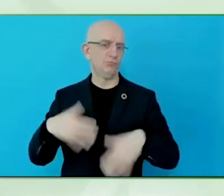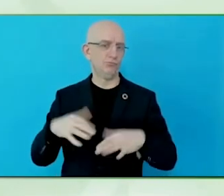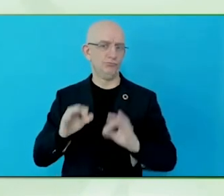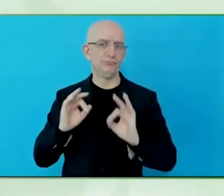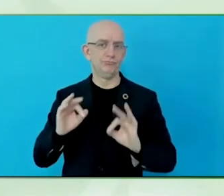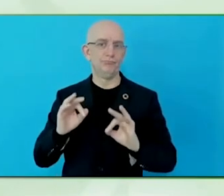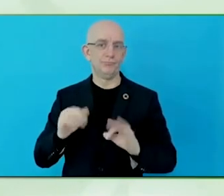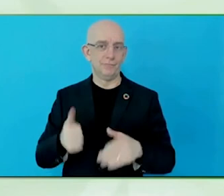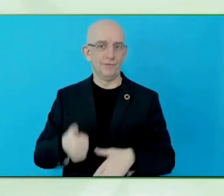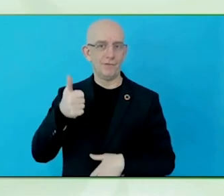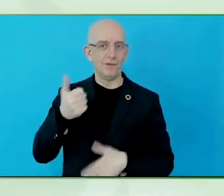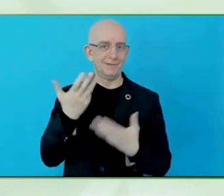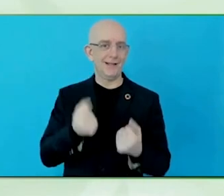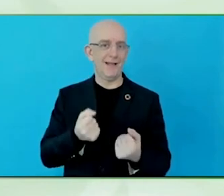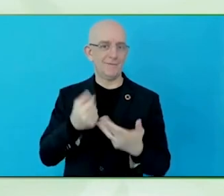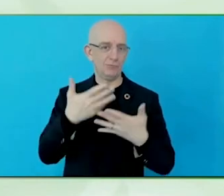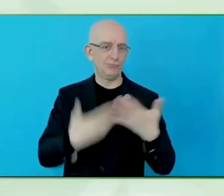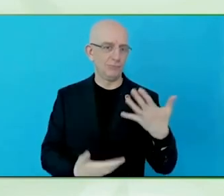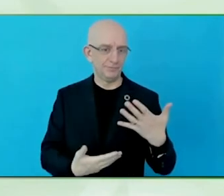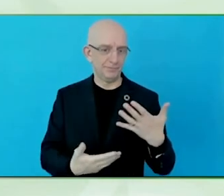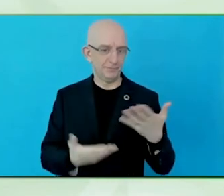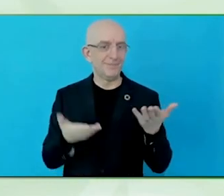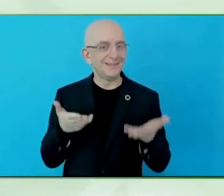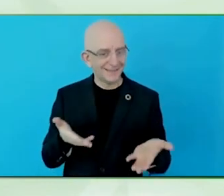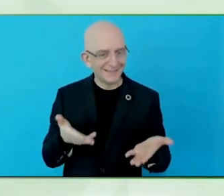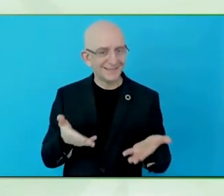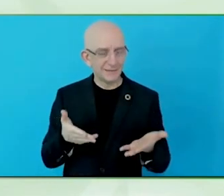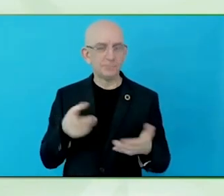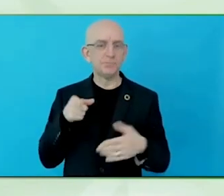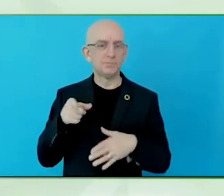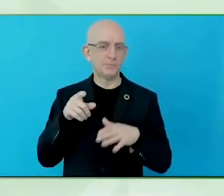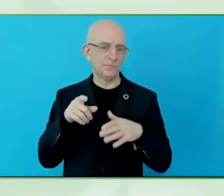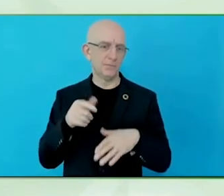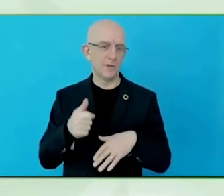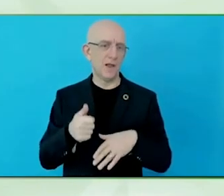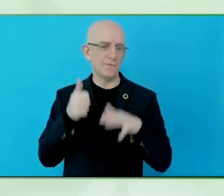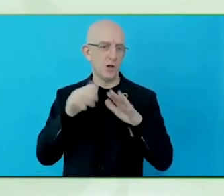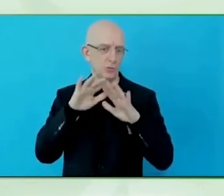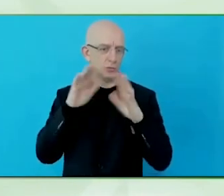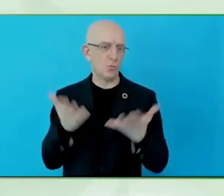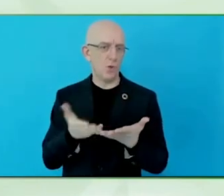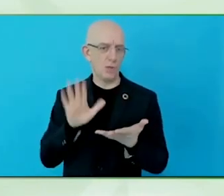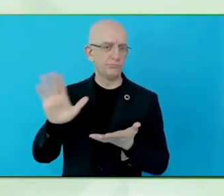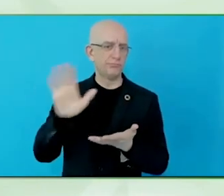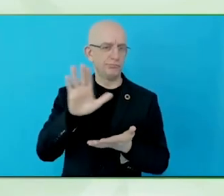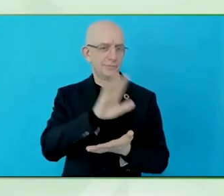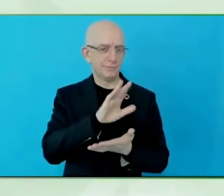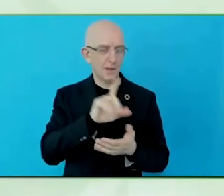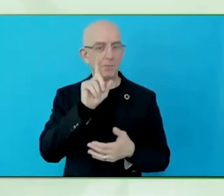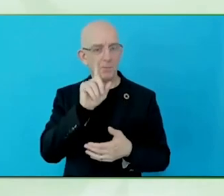we cannot do this because the law doesn't allow is to do it, and another country would have said, okay, let's find a solution.